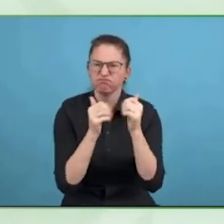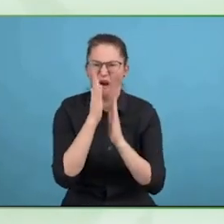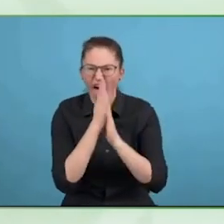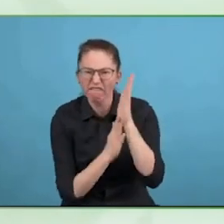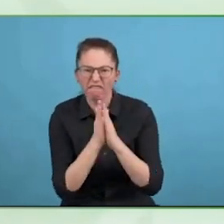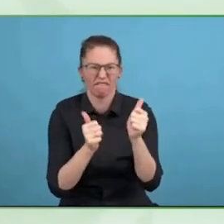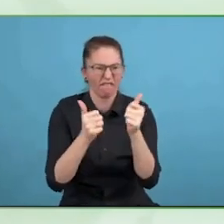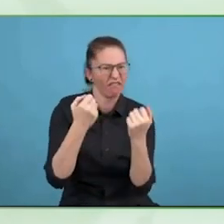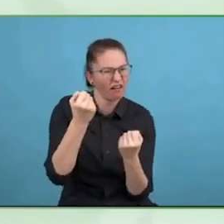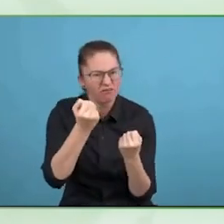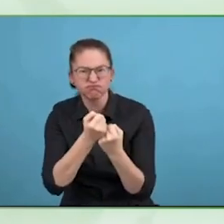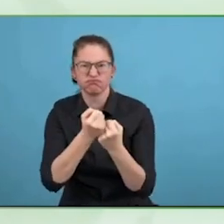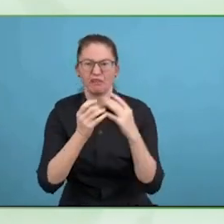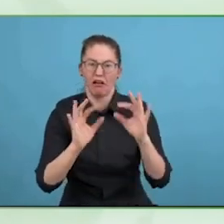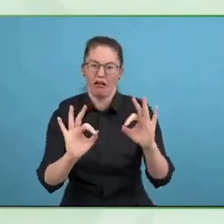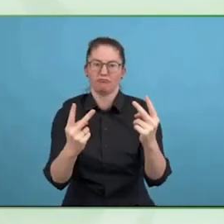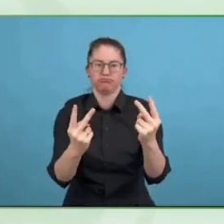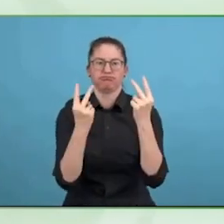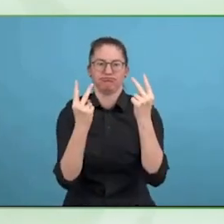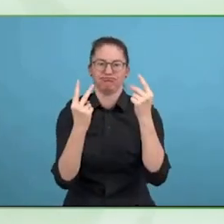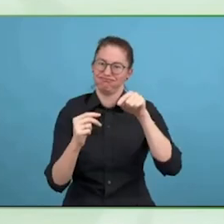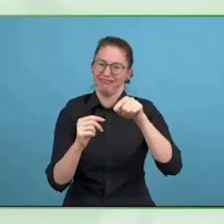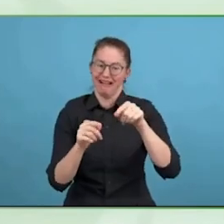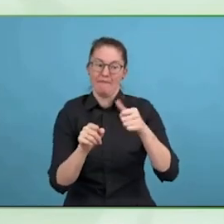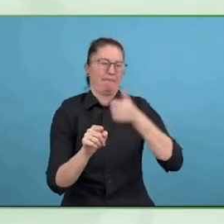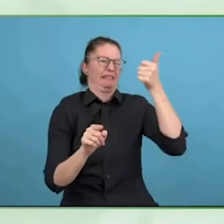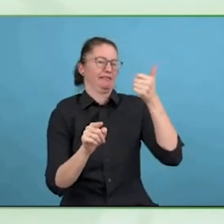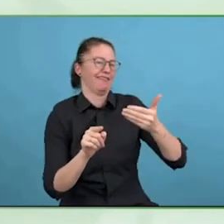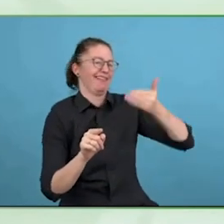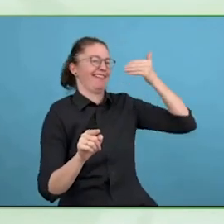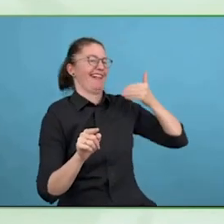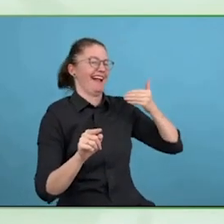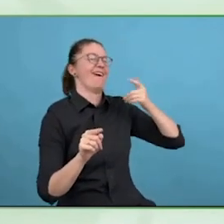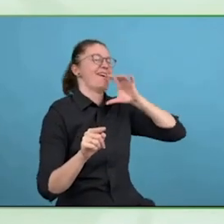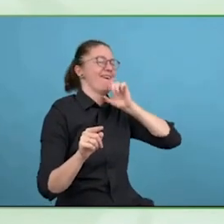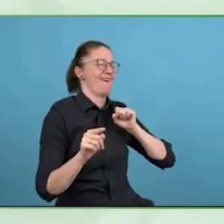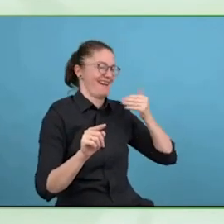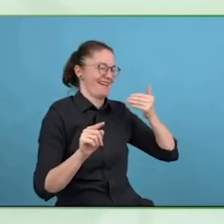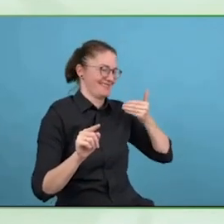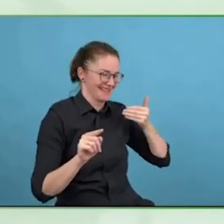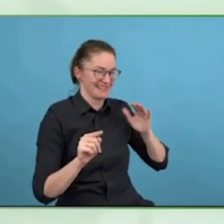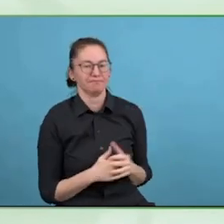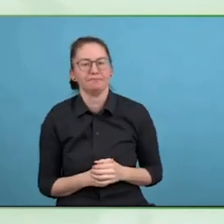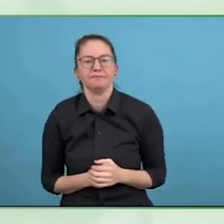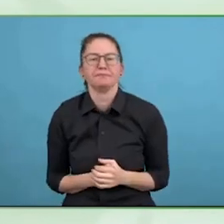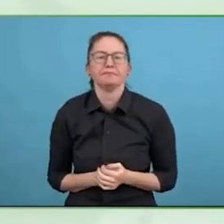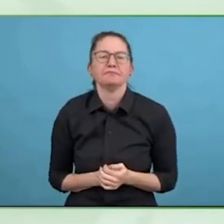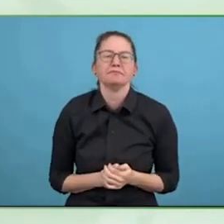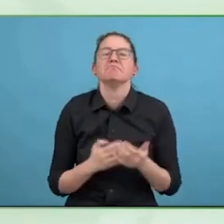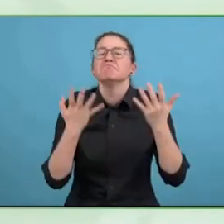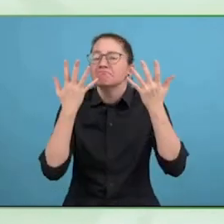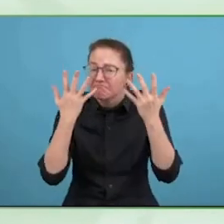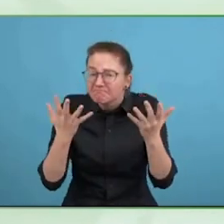act of course as you explained not only was the tool out of date but